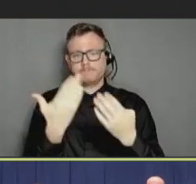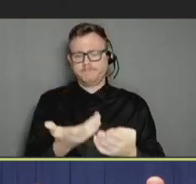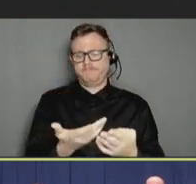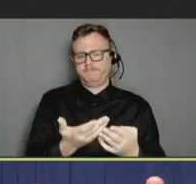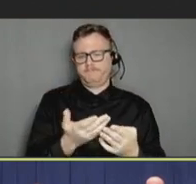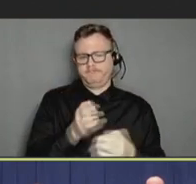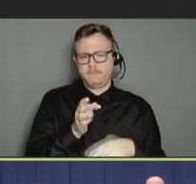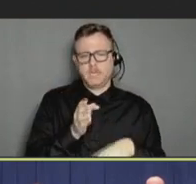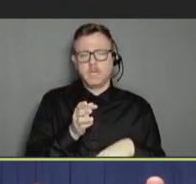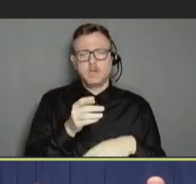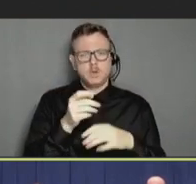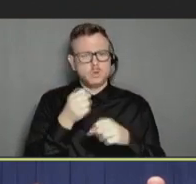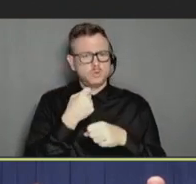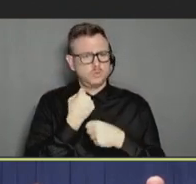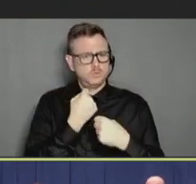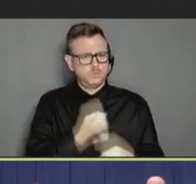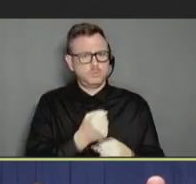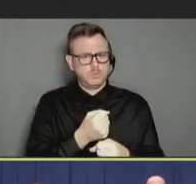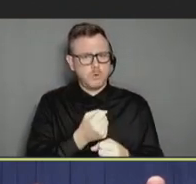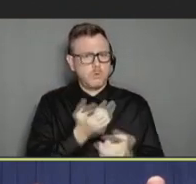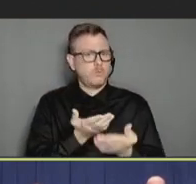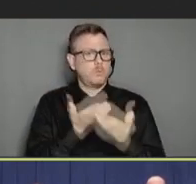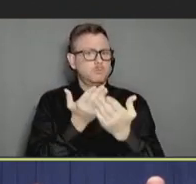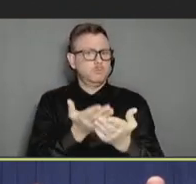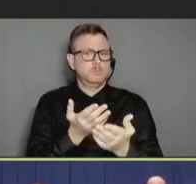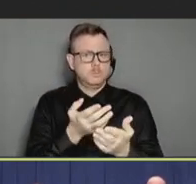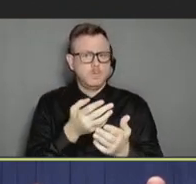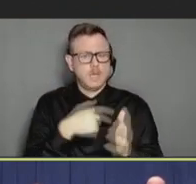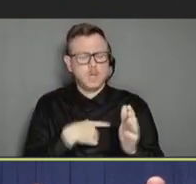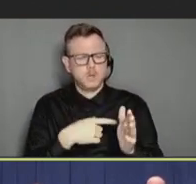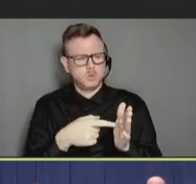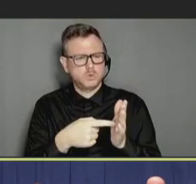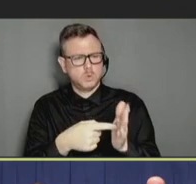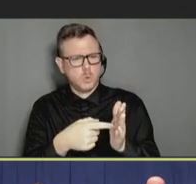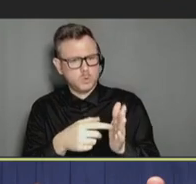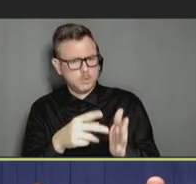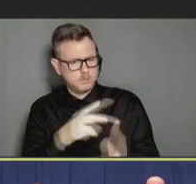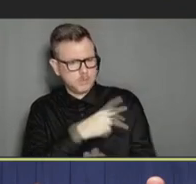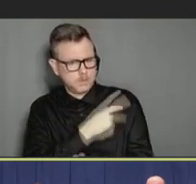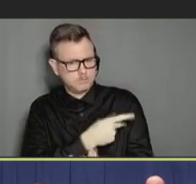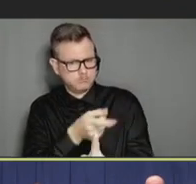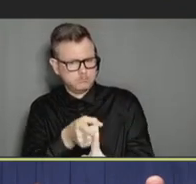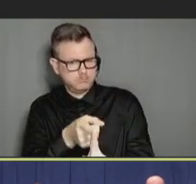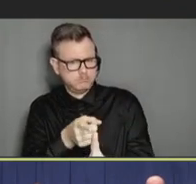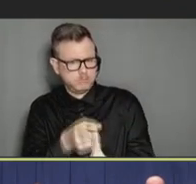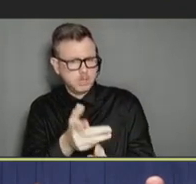recommendation. Yeah, it signals to the patient that, you know, it's part of routine care.